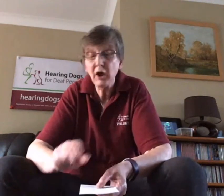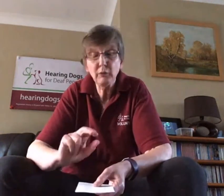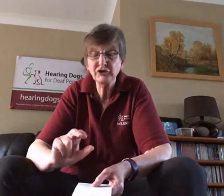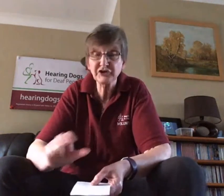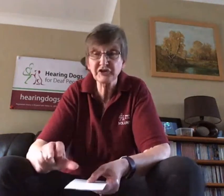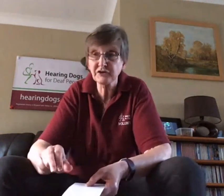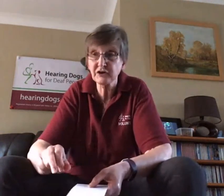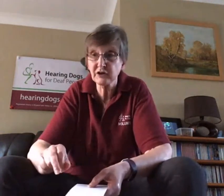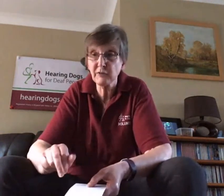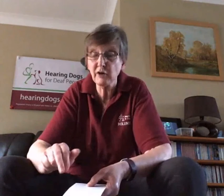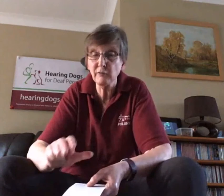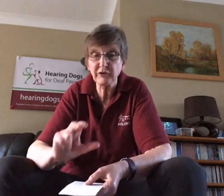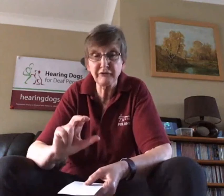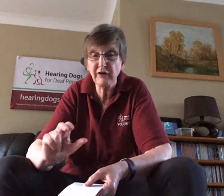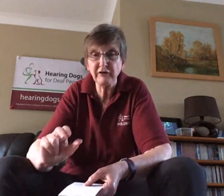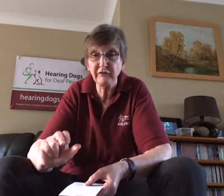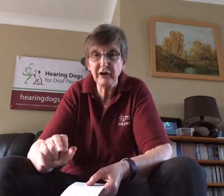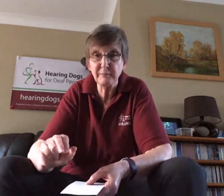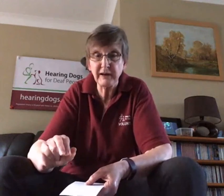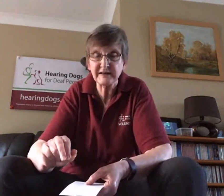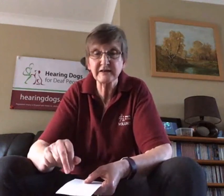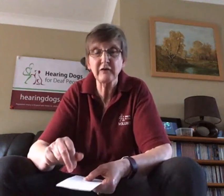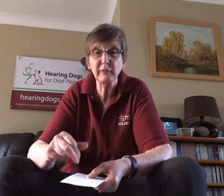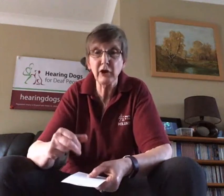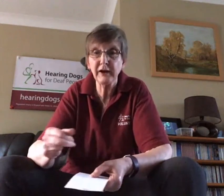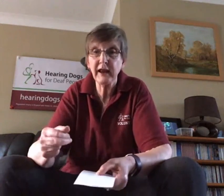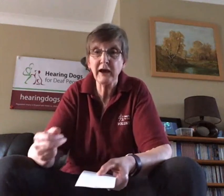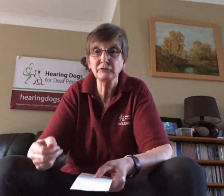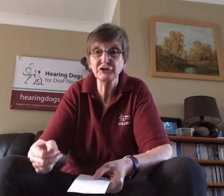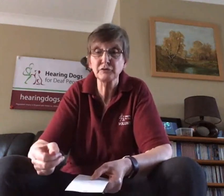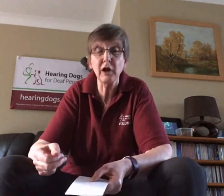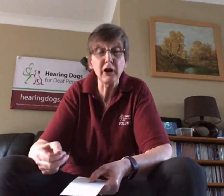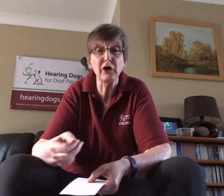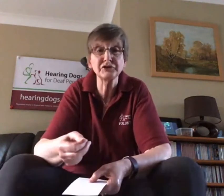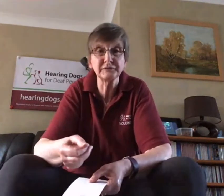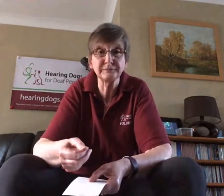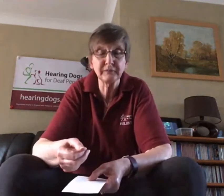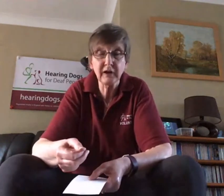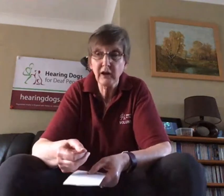We're just starting at the moment with the very very basics of learning how to alert.